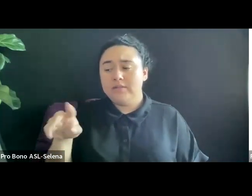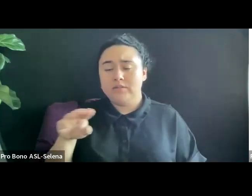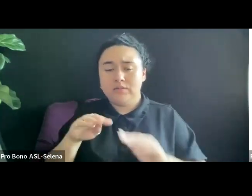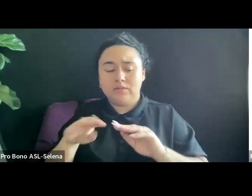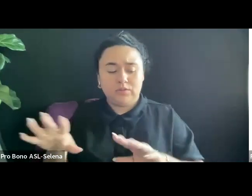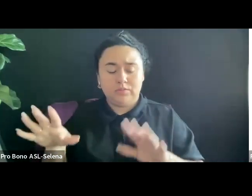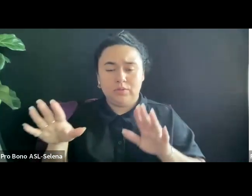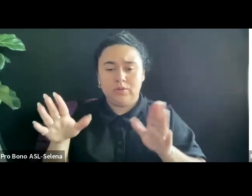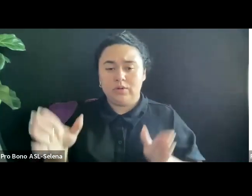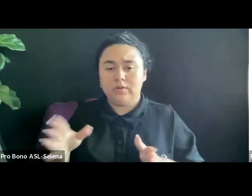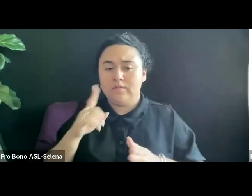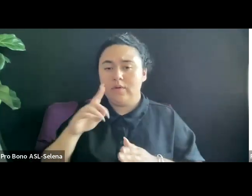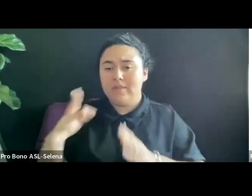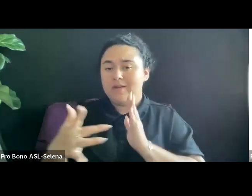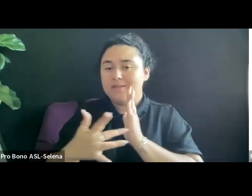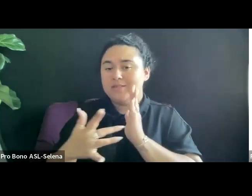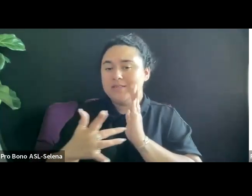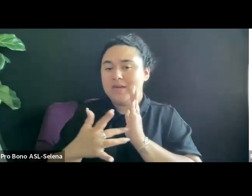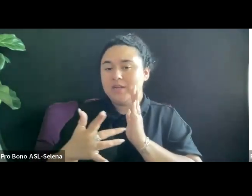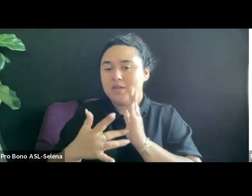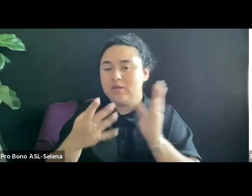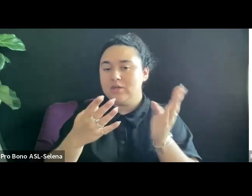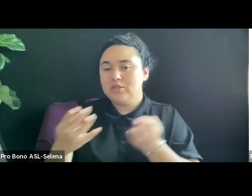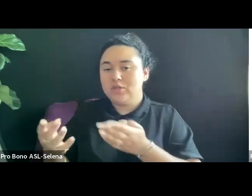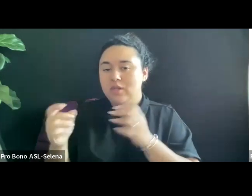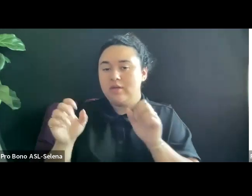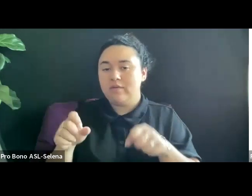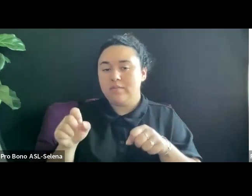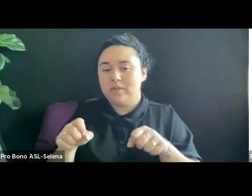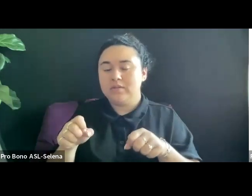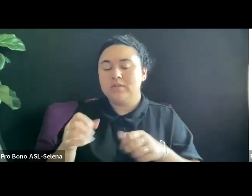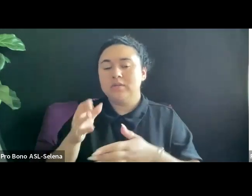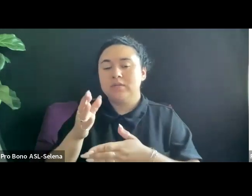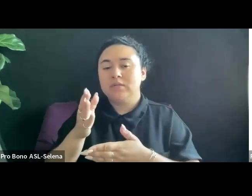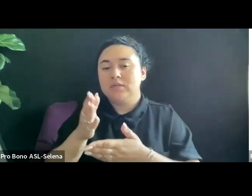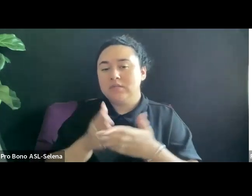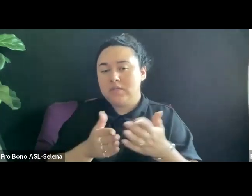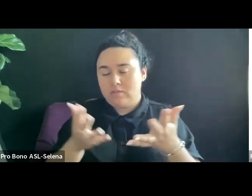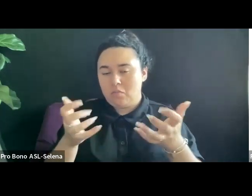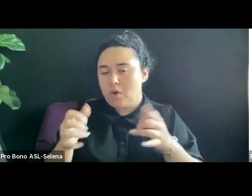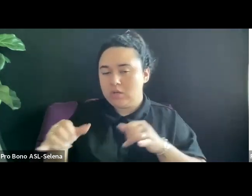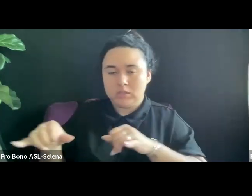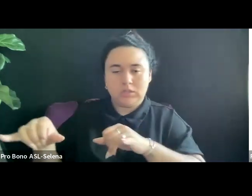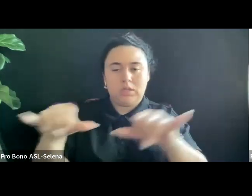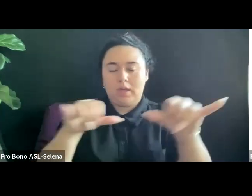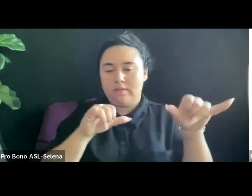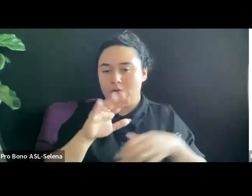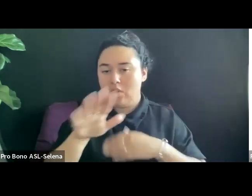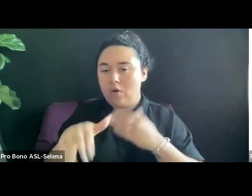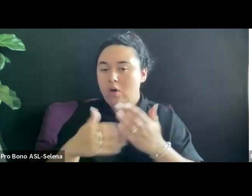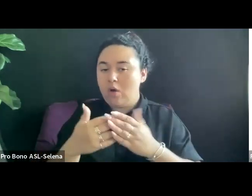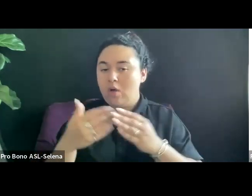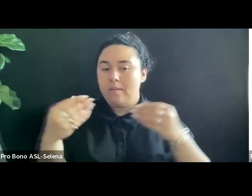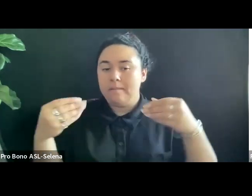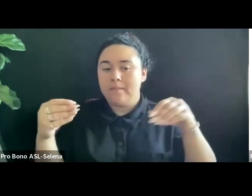SOME DELIVERABLES ARE WANTED FROM ALL MARKETS SUCH AS CLOSED CAPTIONING.